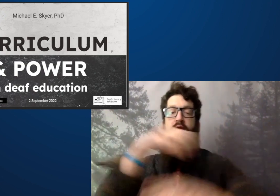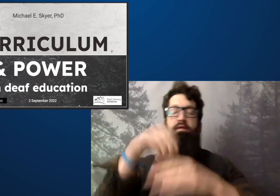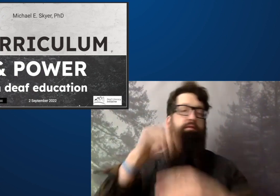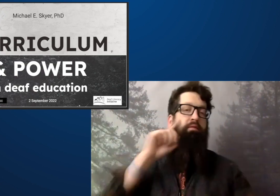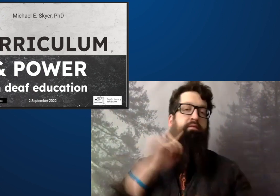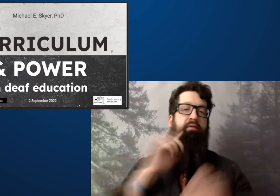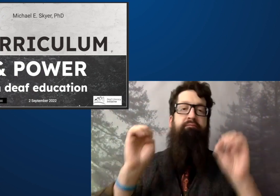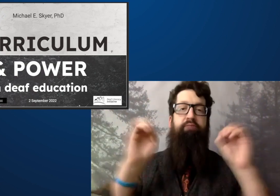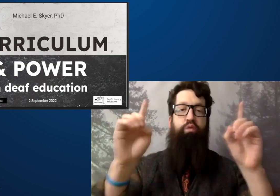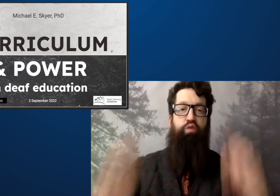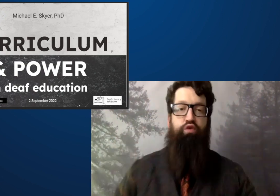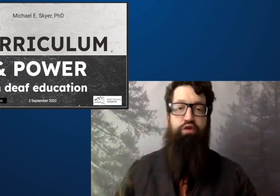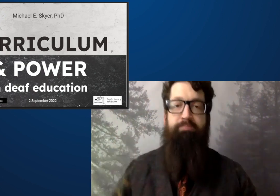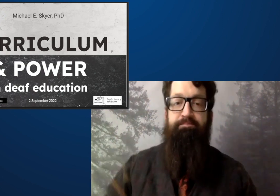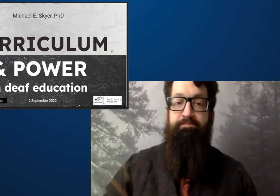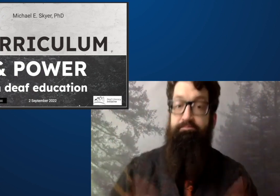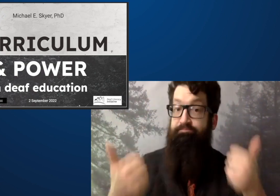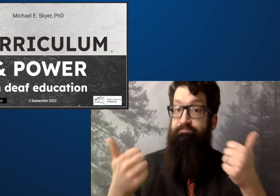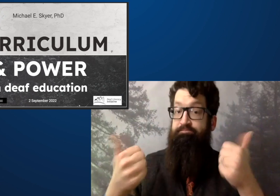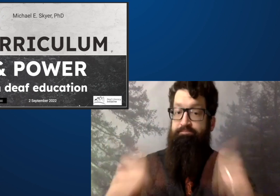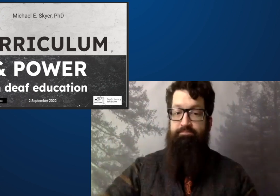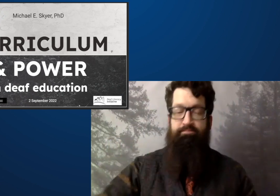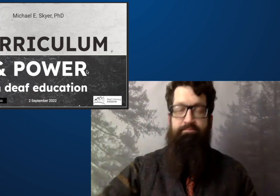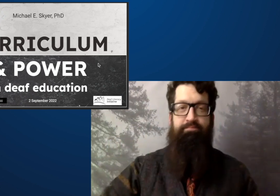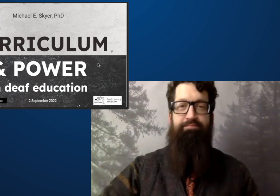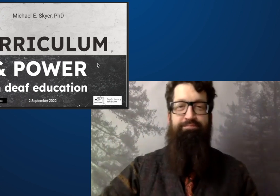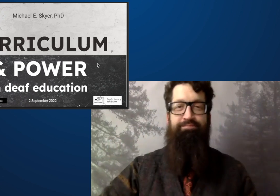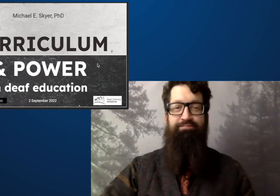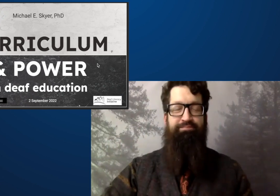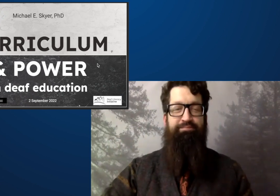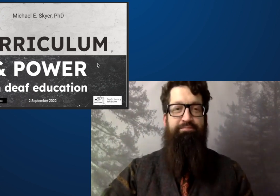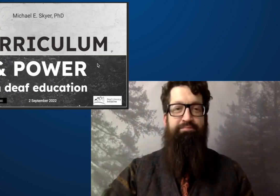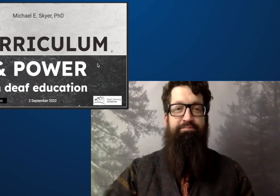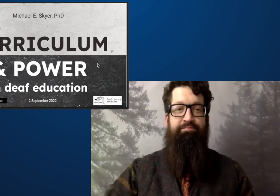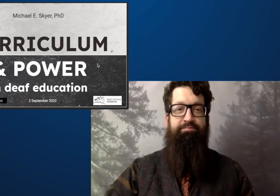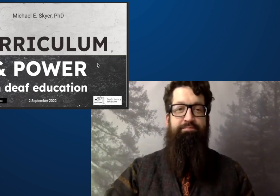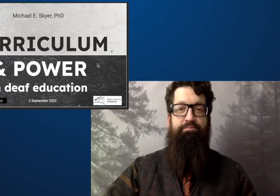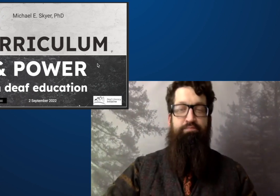it should be a slide that says Curriculum and Power In Depth Education.